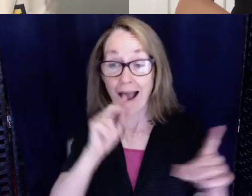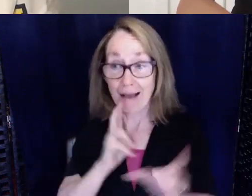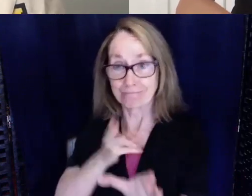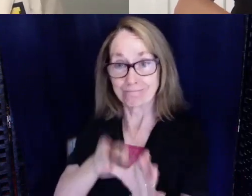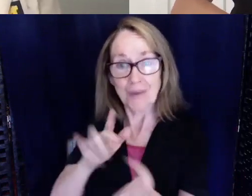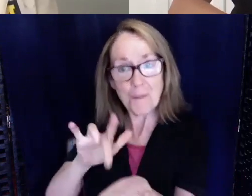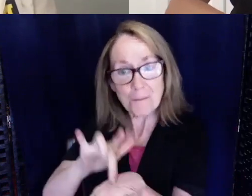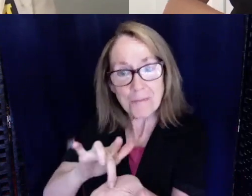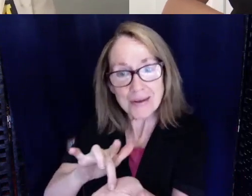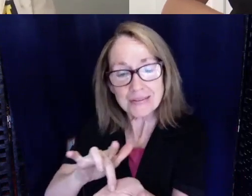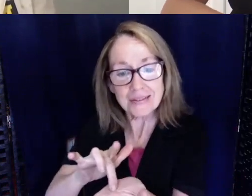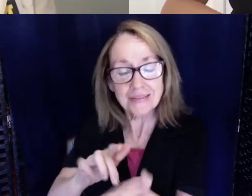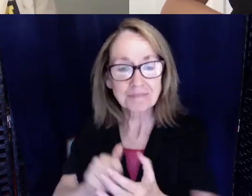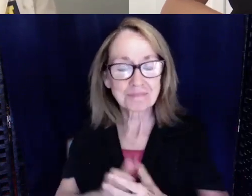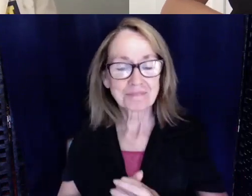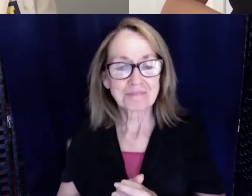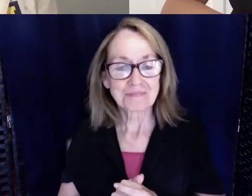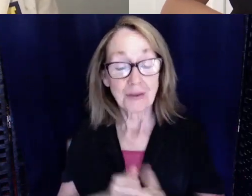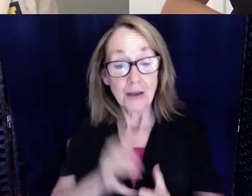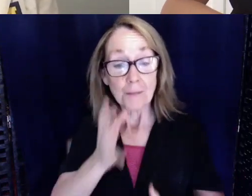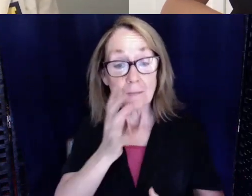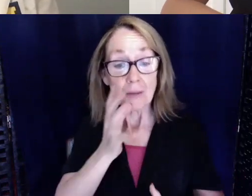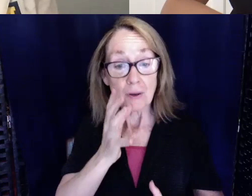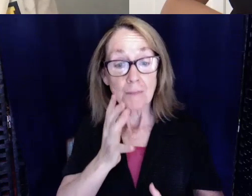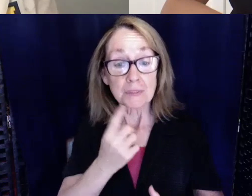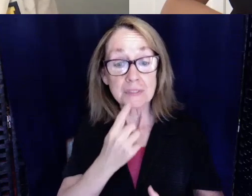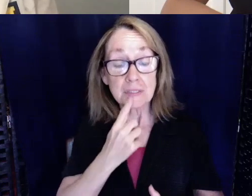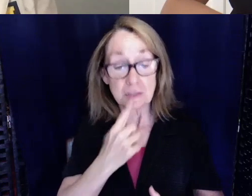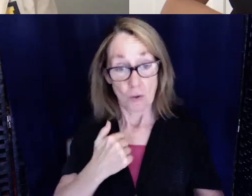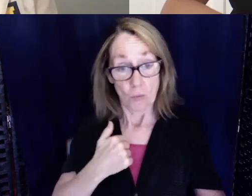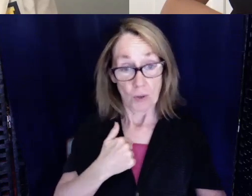medicine. My mom said that when I was really young